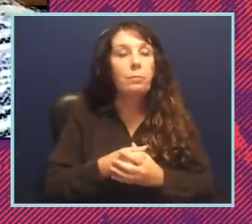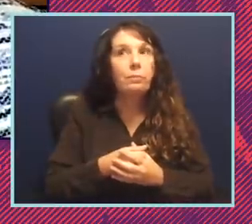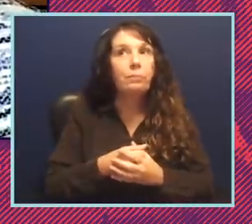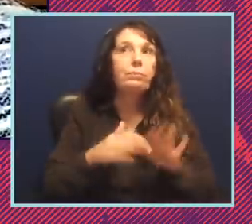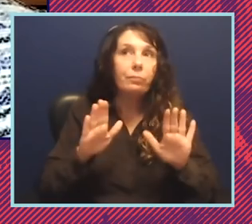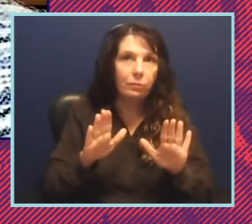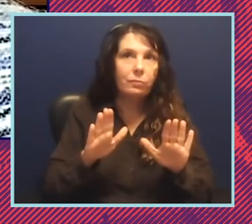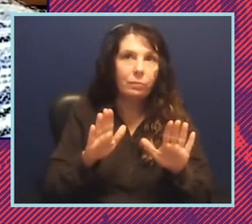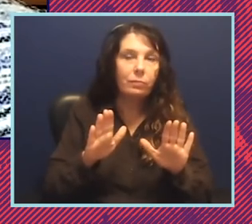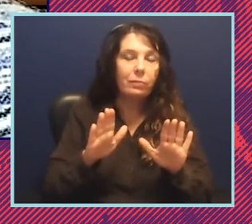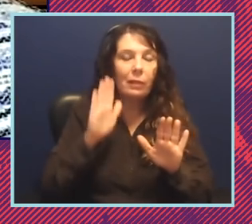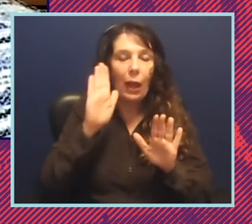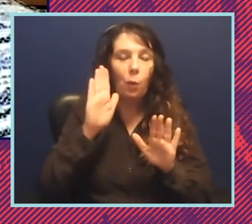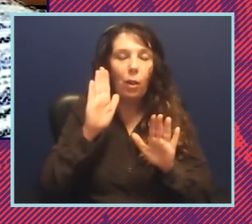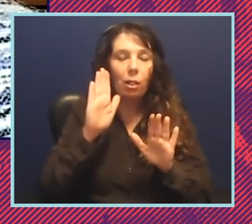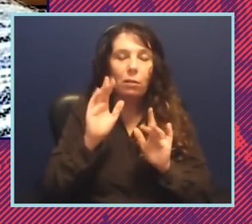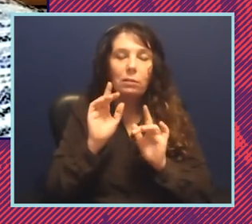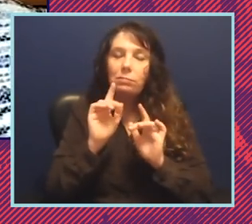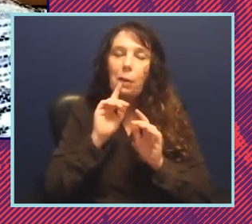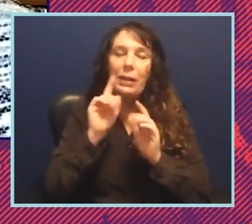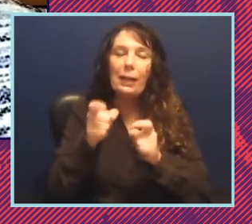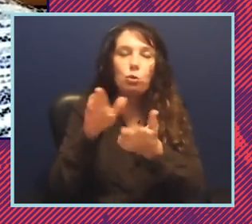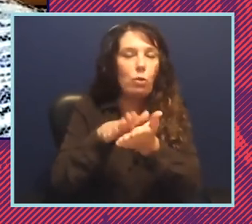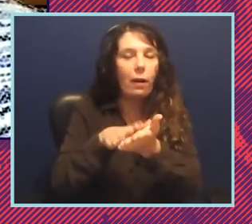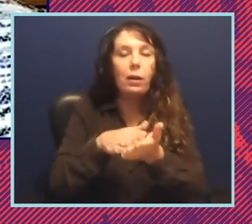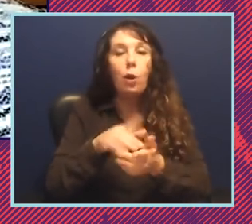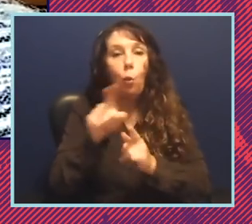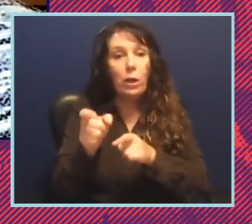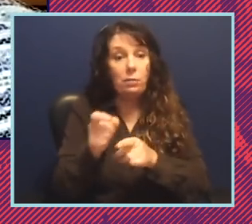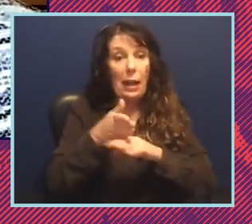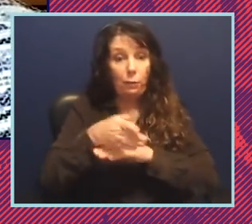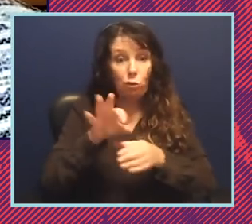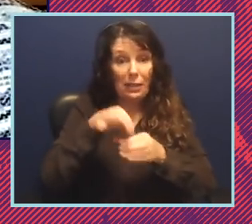give you everything all the credit when you first called me up after the election and said now we've